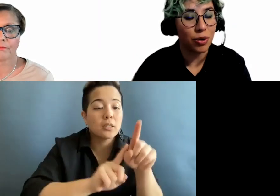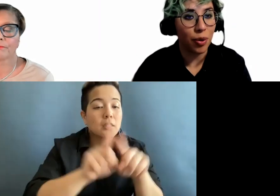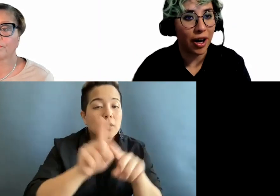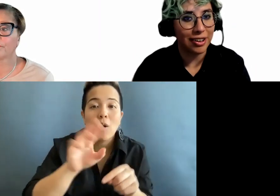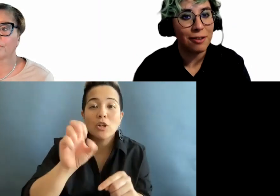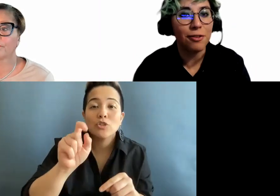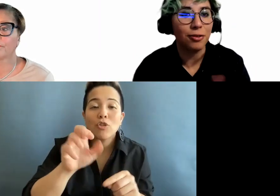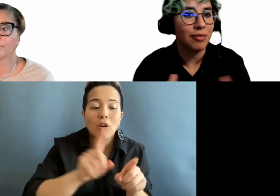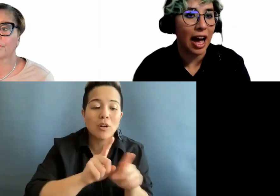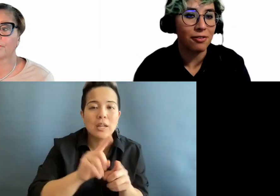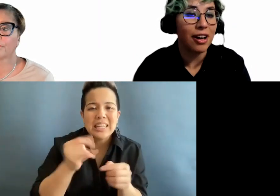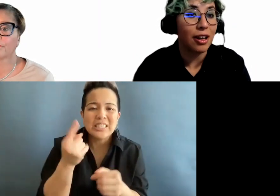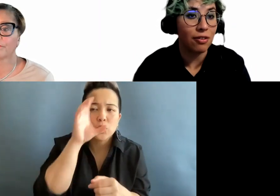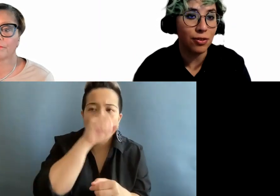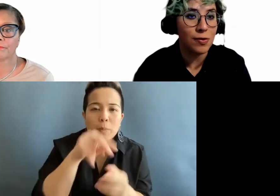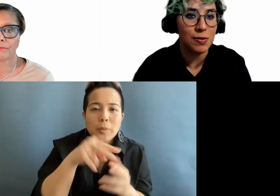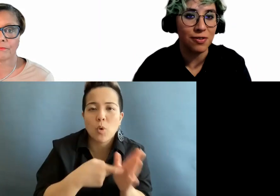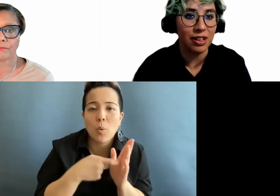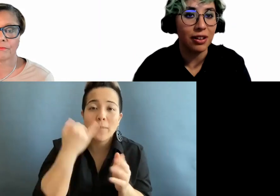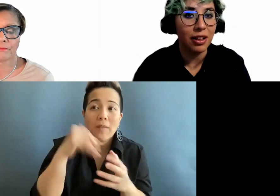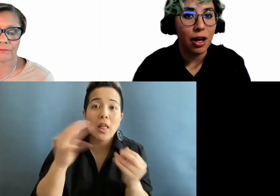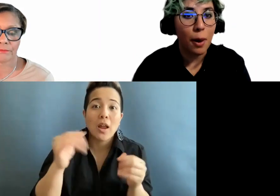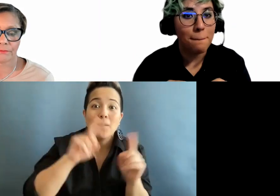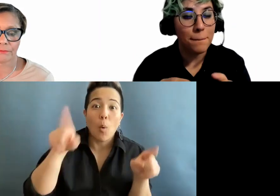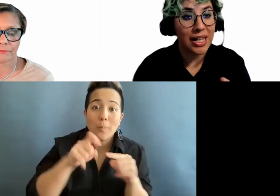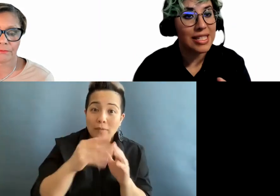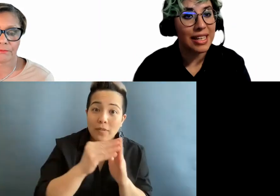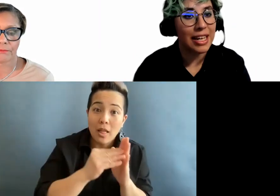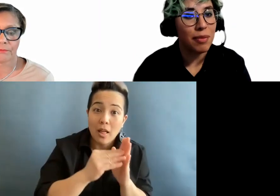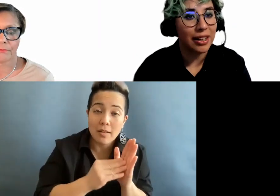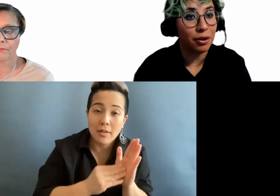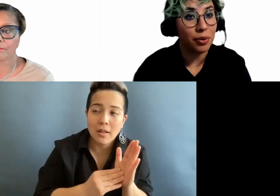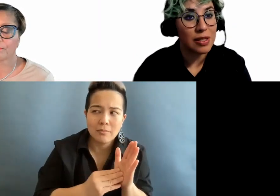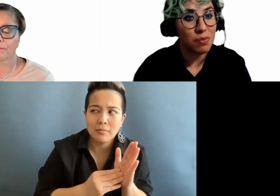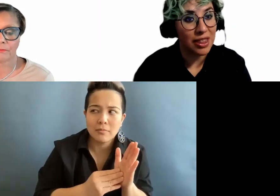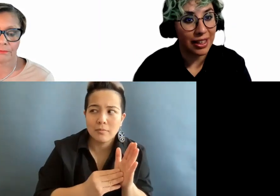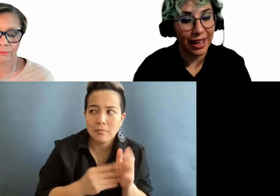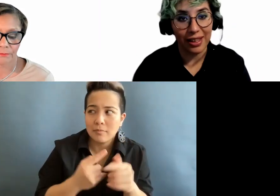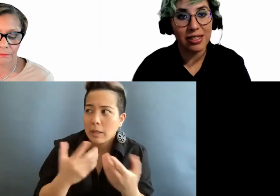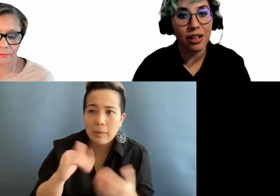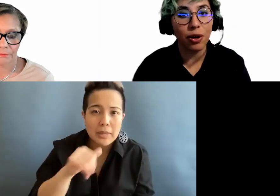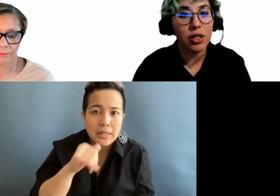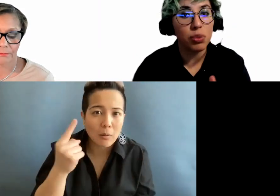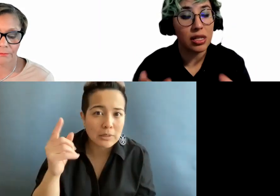required if you have a lot of forms to fill. But it might not always be the case. Always put